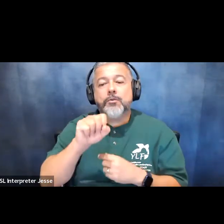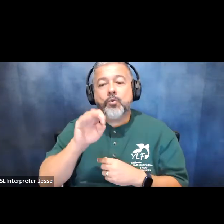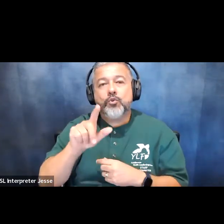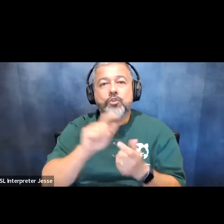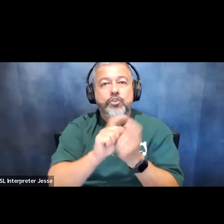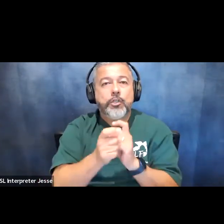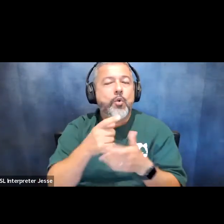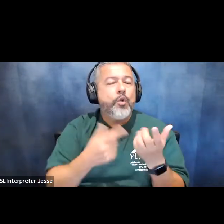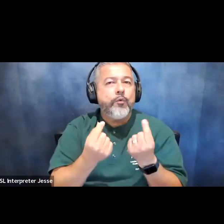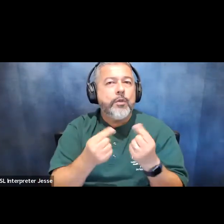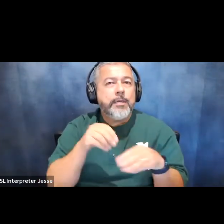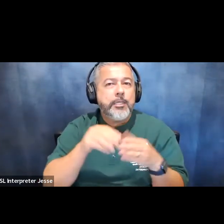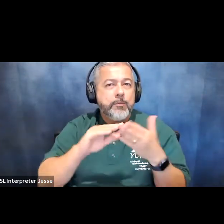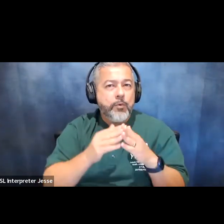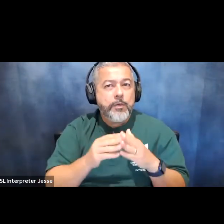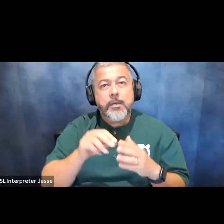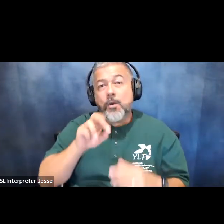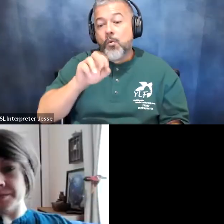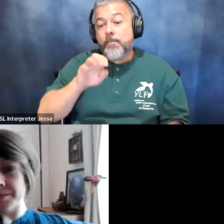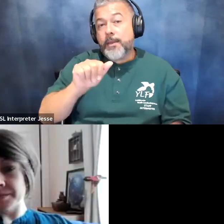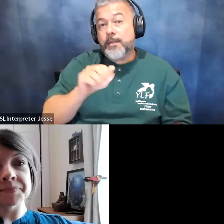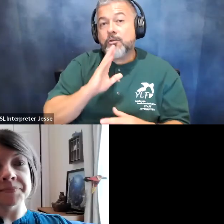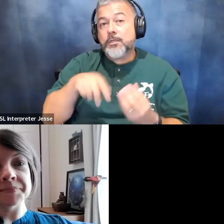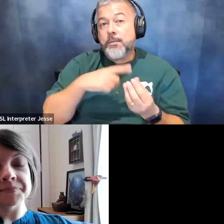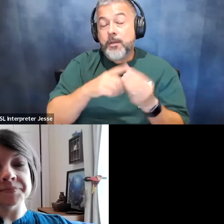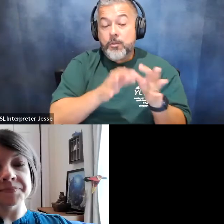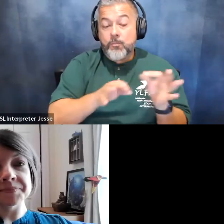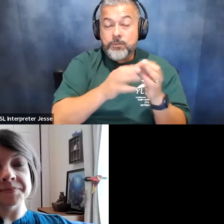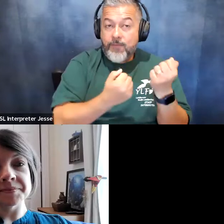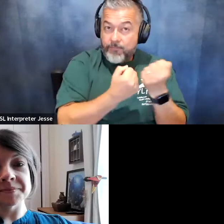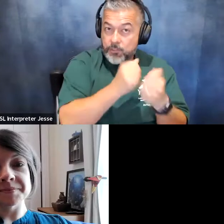in the community so rebecca talked about the importance of advocacy work and how we were are